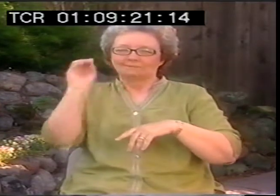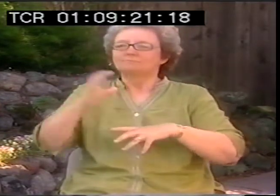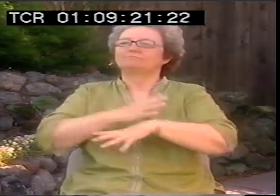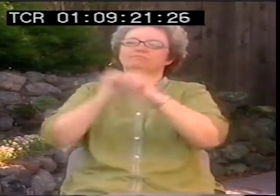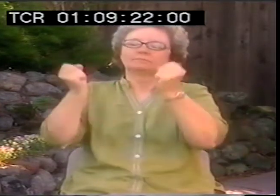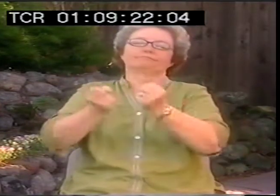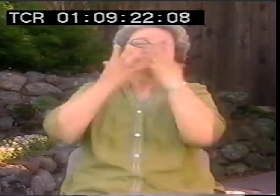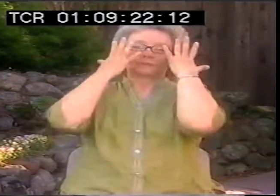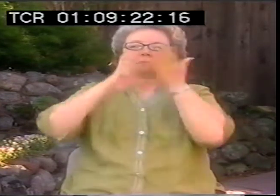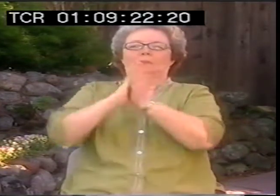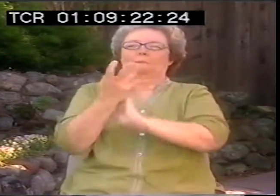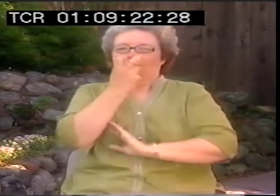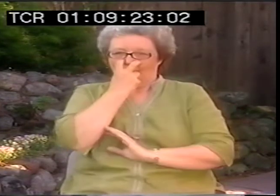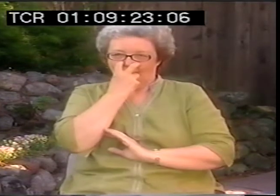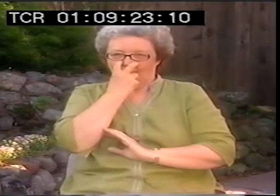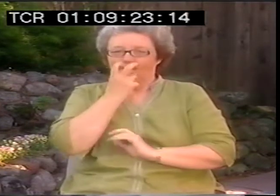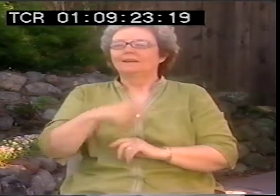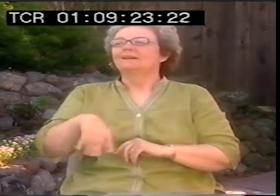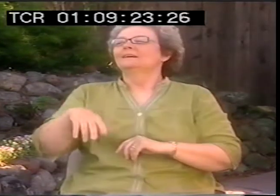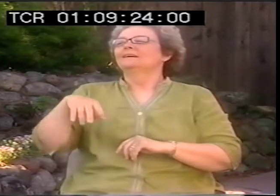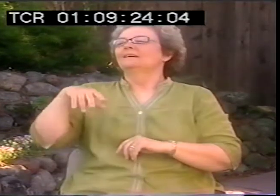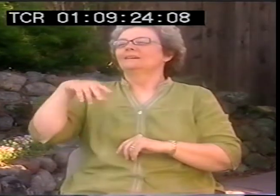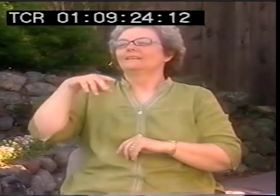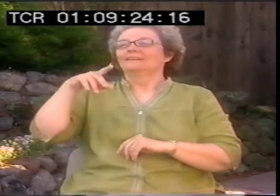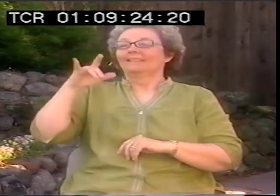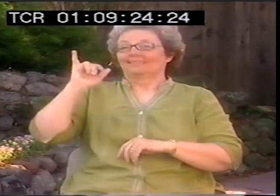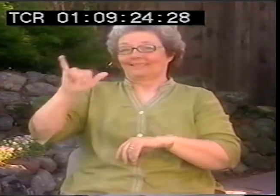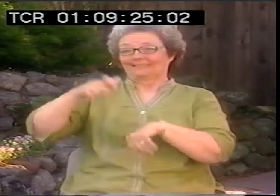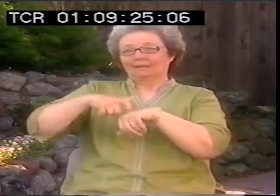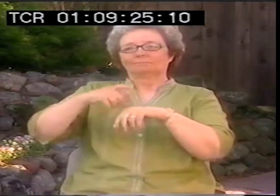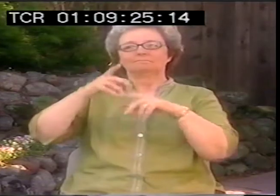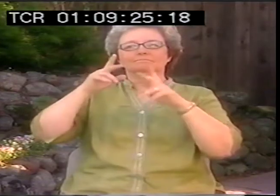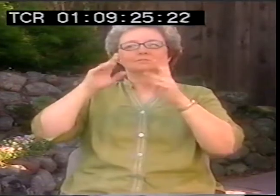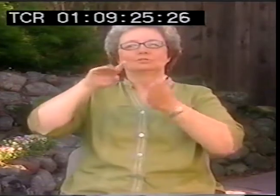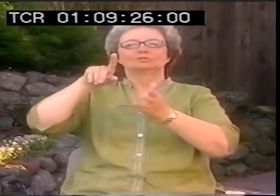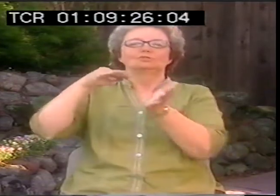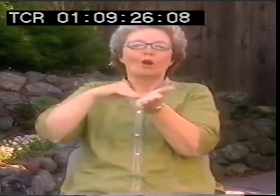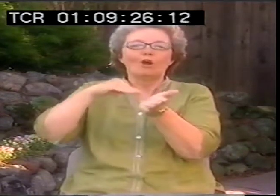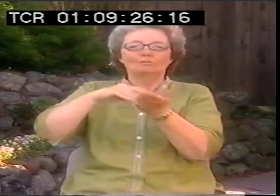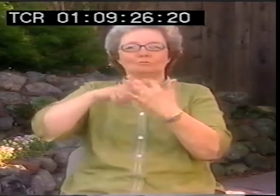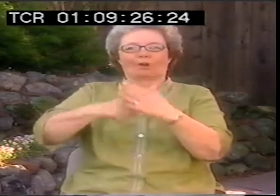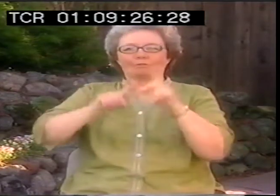He worked in a tool and die shop and there was a big explosion and he became blind.